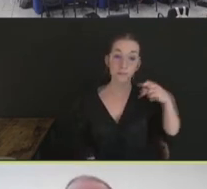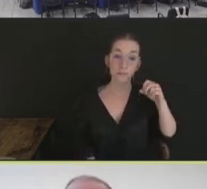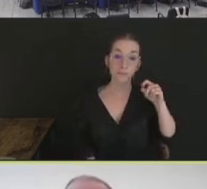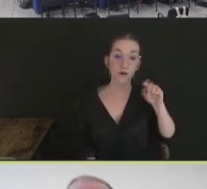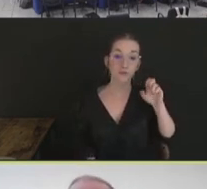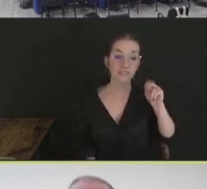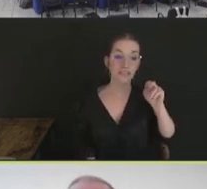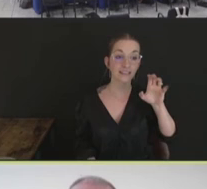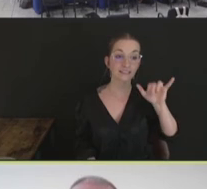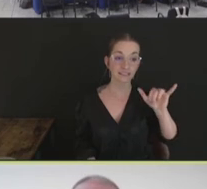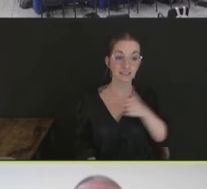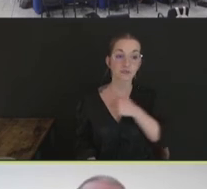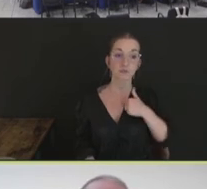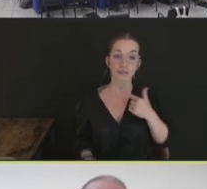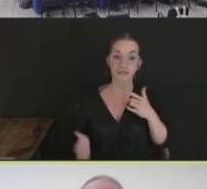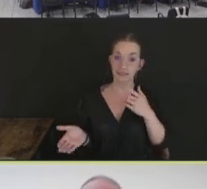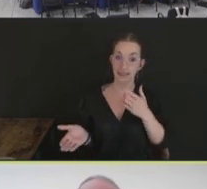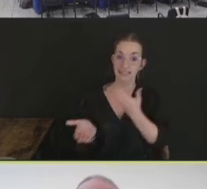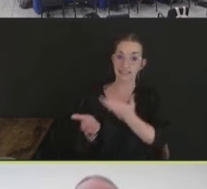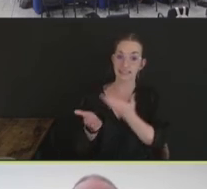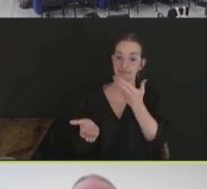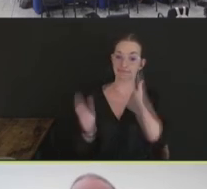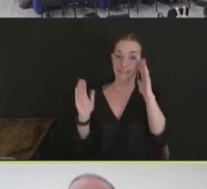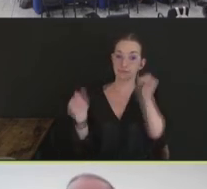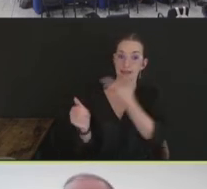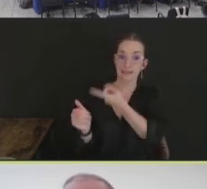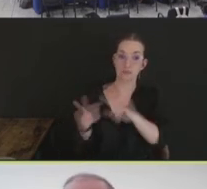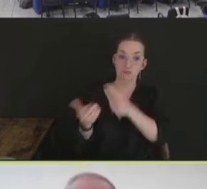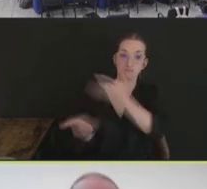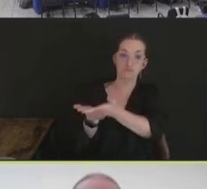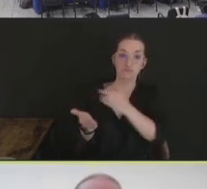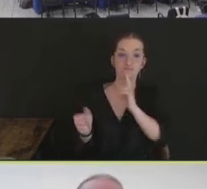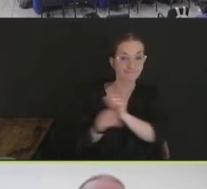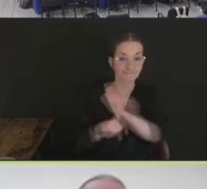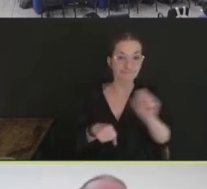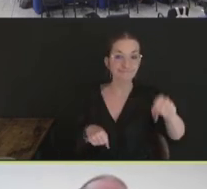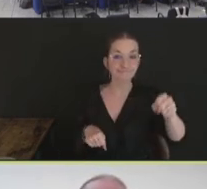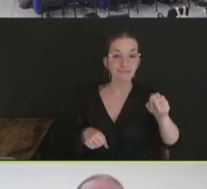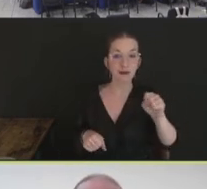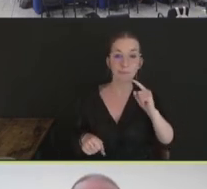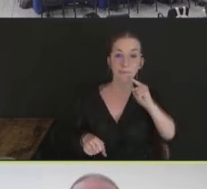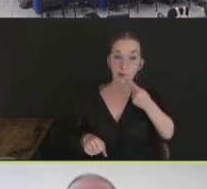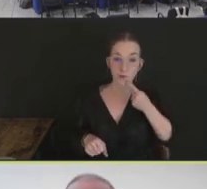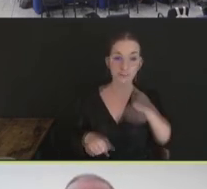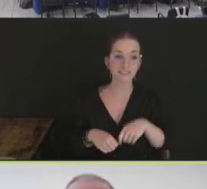killed product, we will do a vaccination challenge study. And for vectored products, we will look for